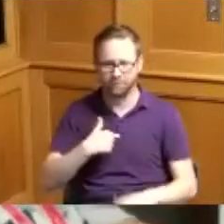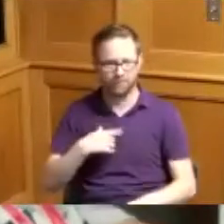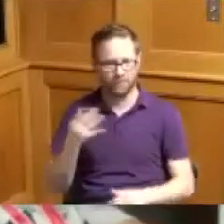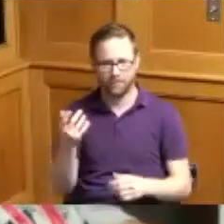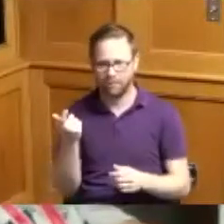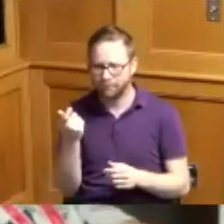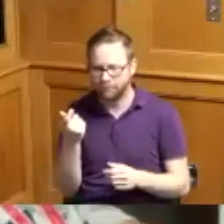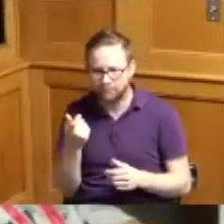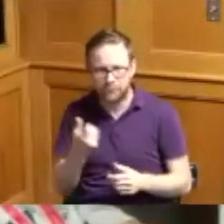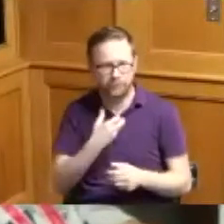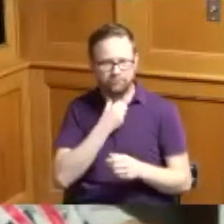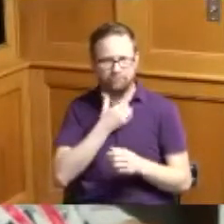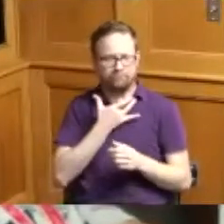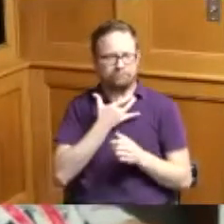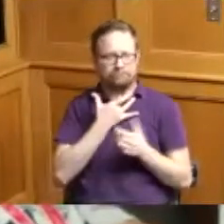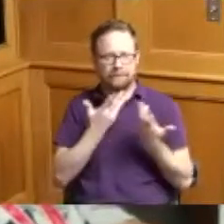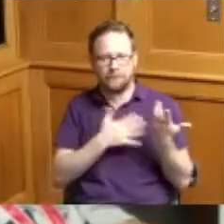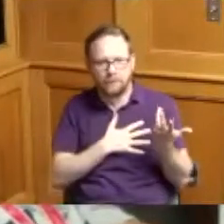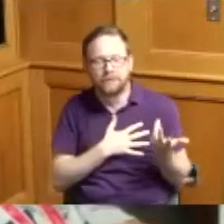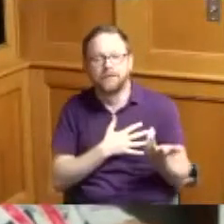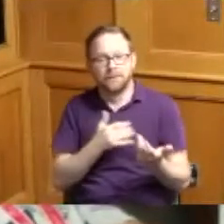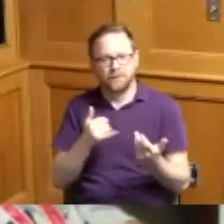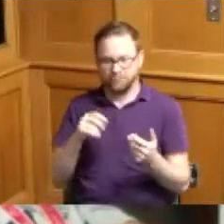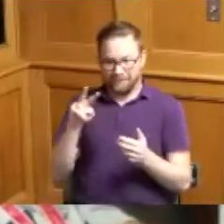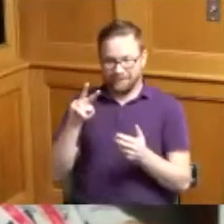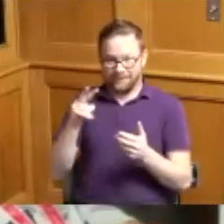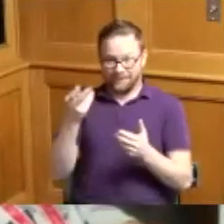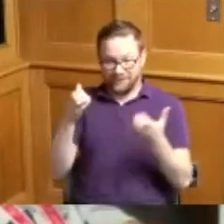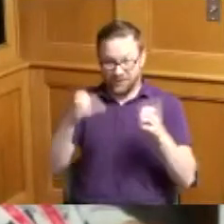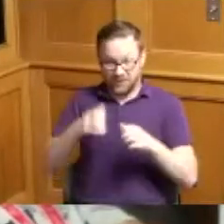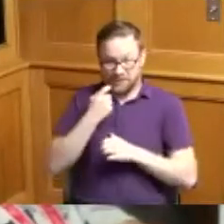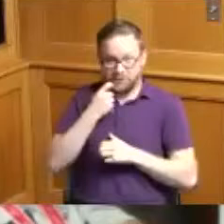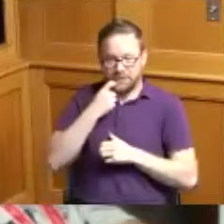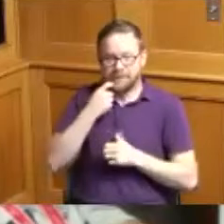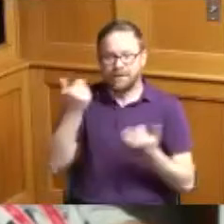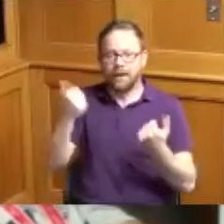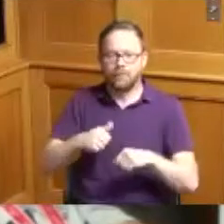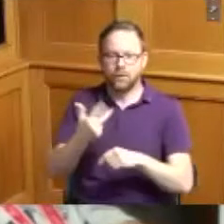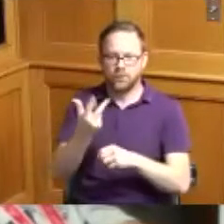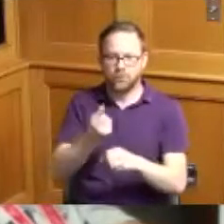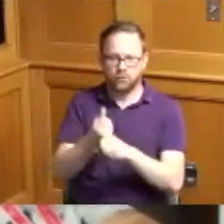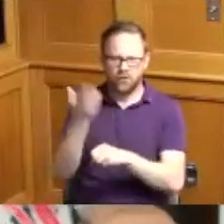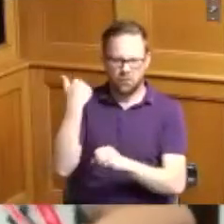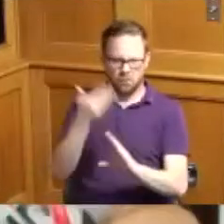this has been this is our it was our second chance at this so three years ago pre-covered we are in